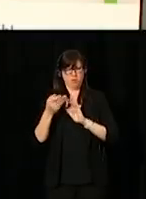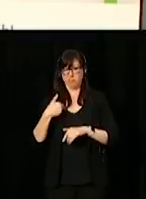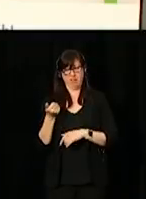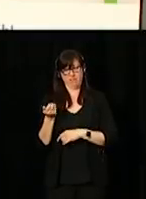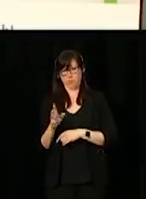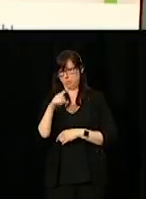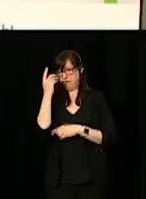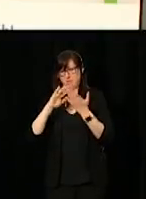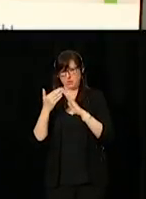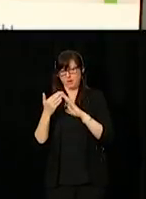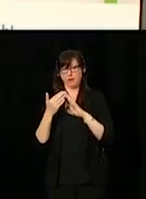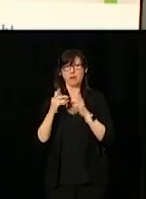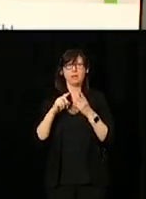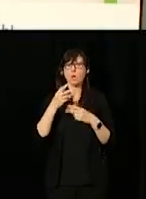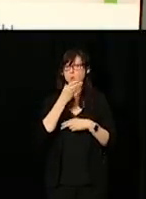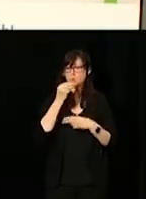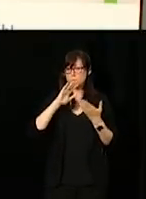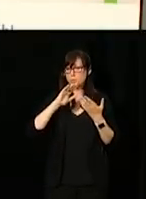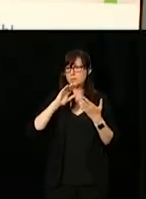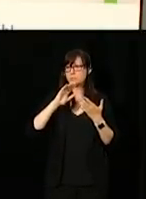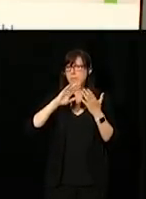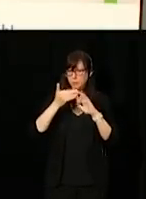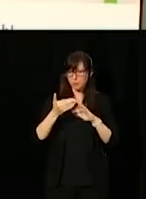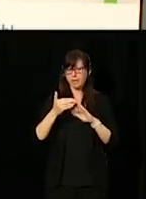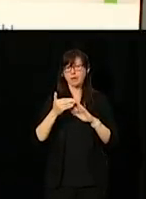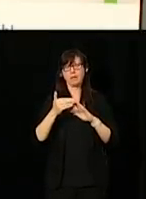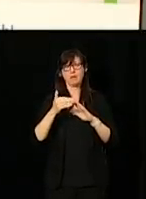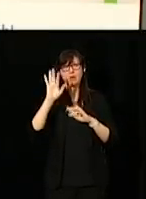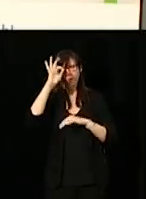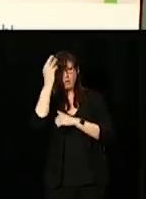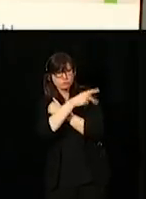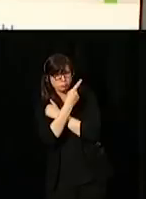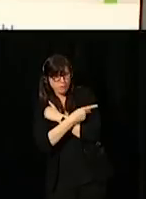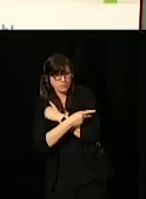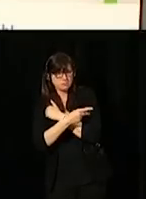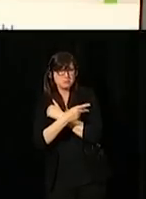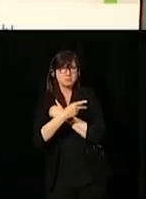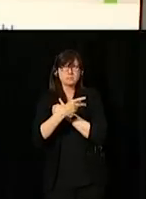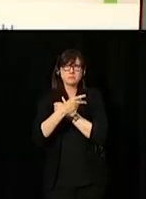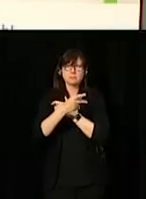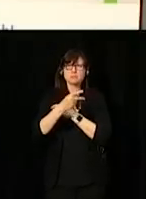I grew up in a Jewish neighbourhood in a French province.